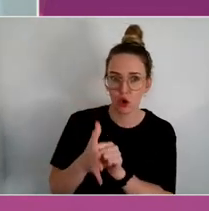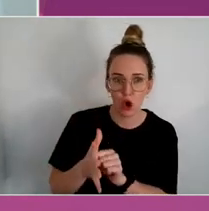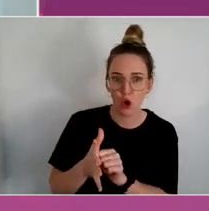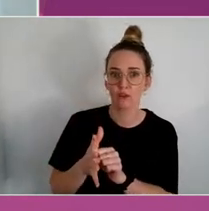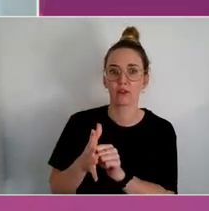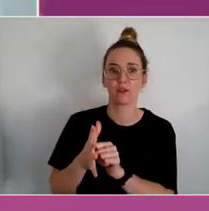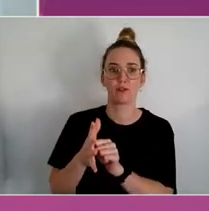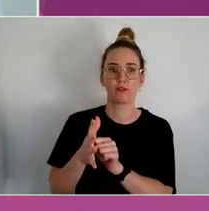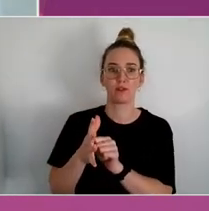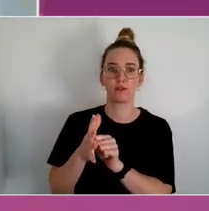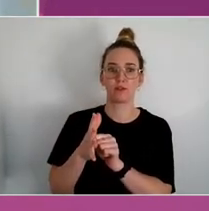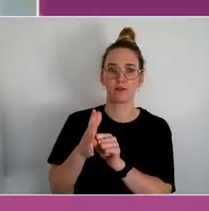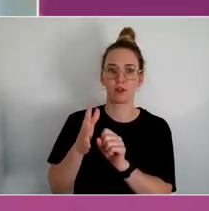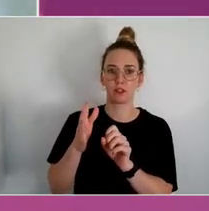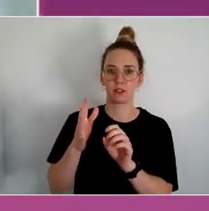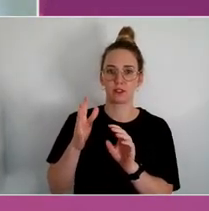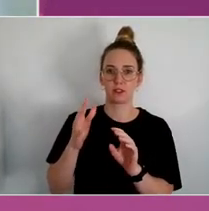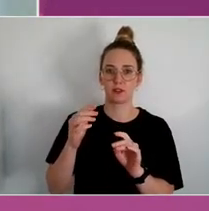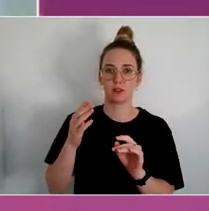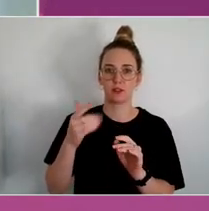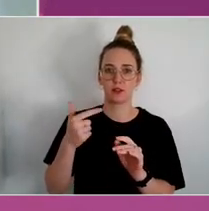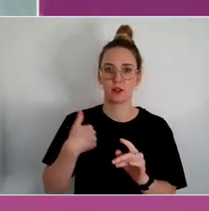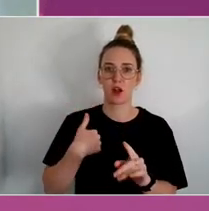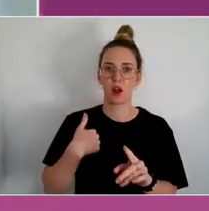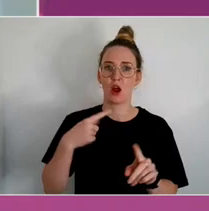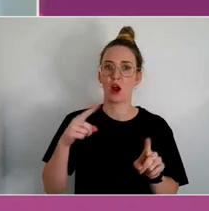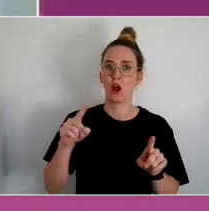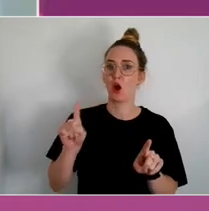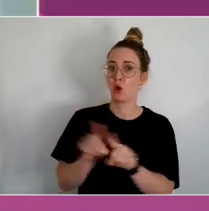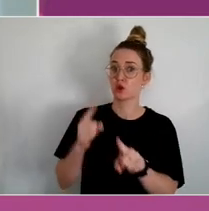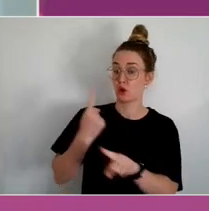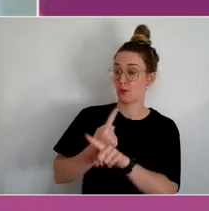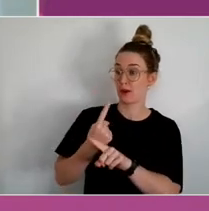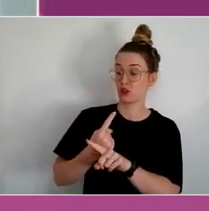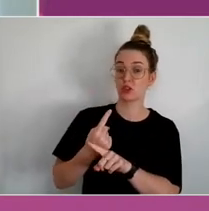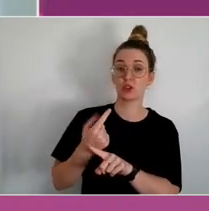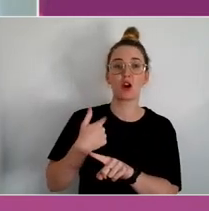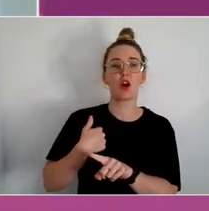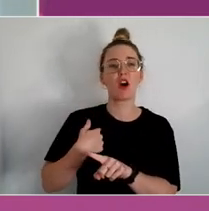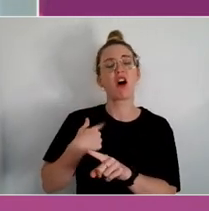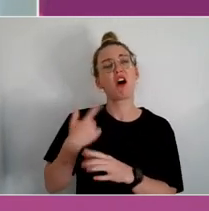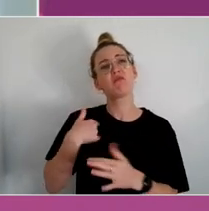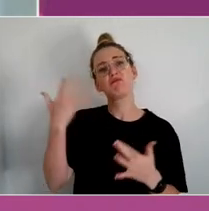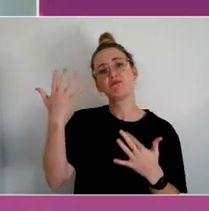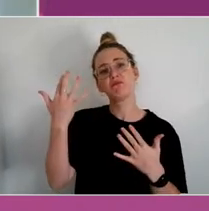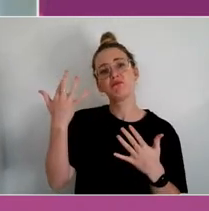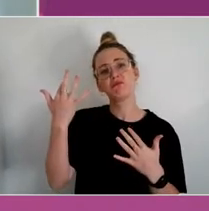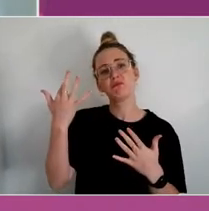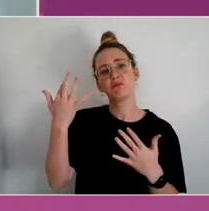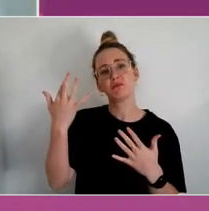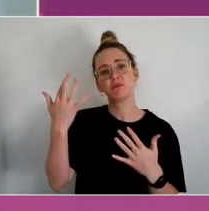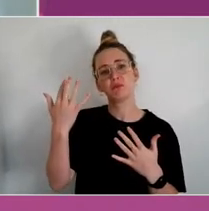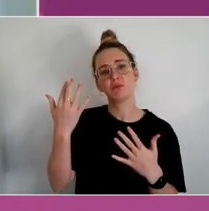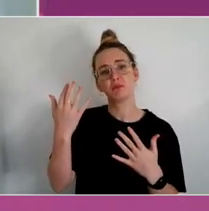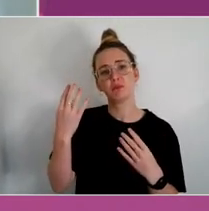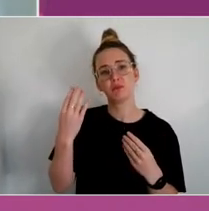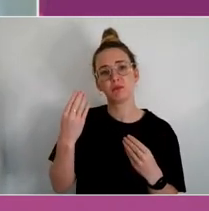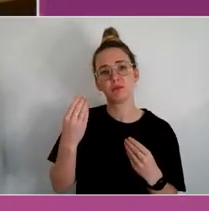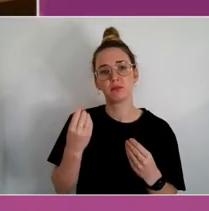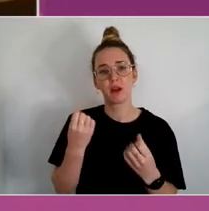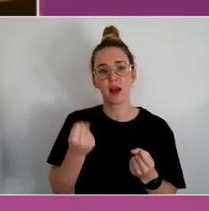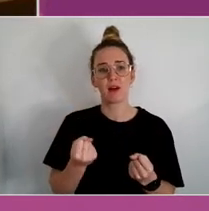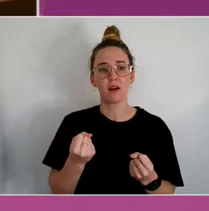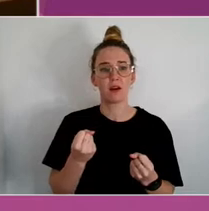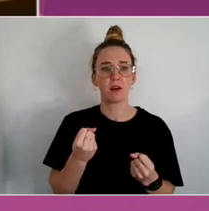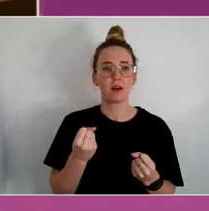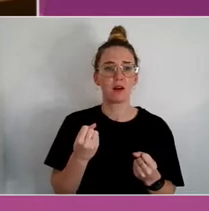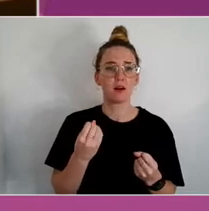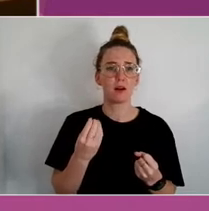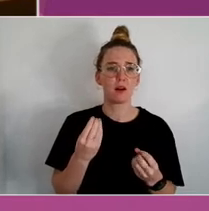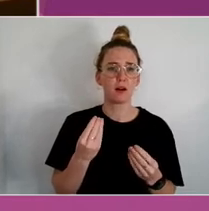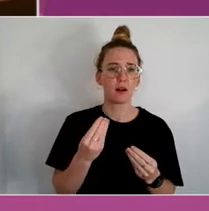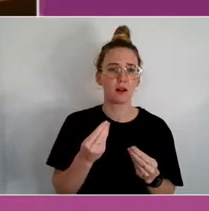I also mention that I had time to reflect and to I do have to touch on what